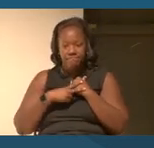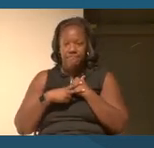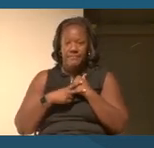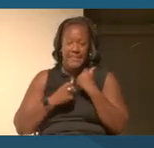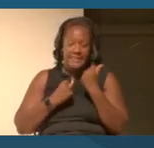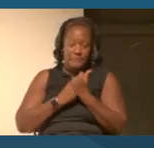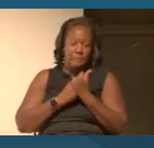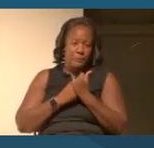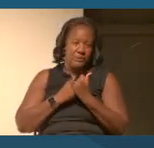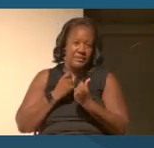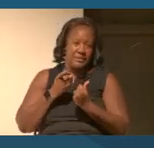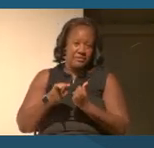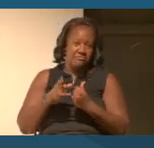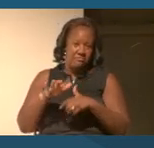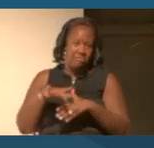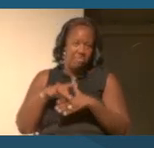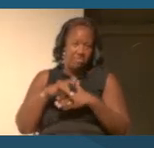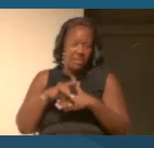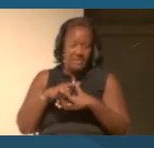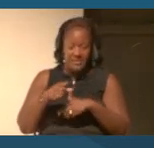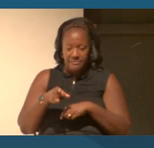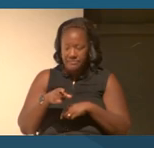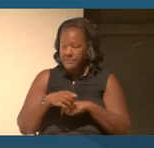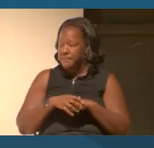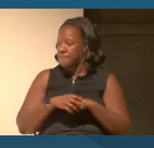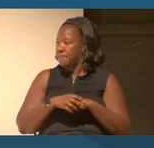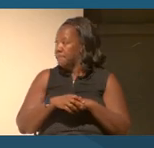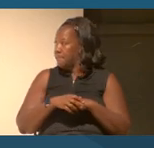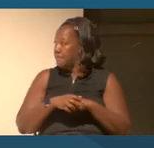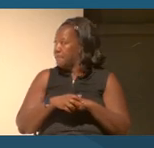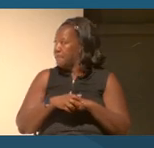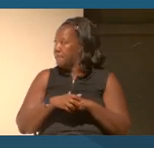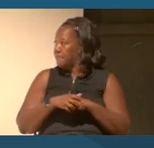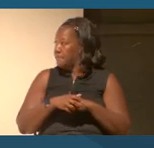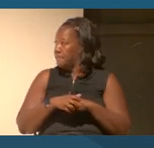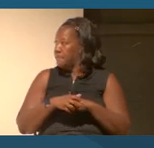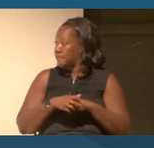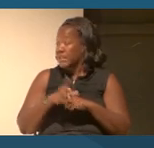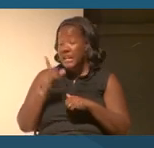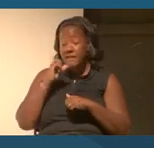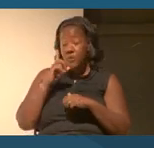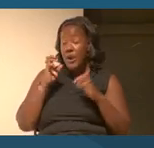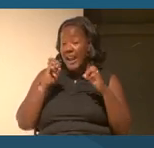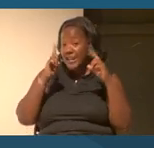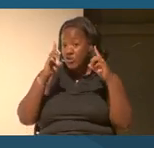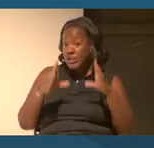And I think, for historians and public historians and educators, that that's just so essential.